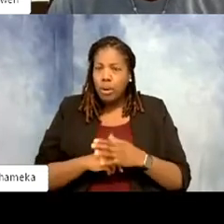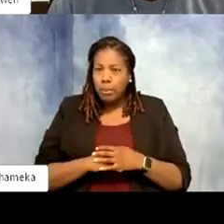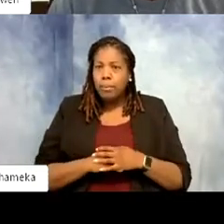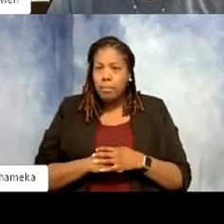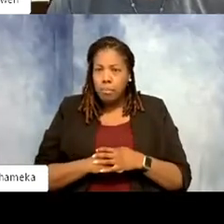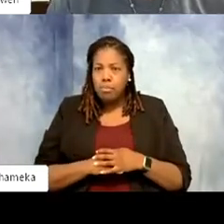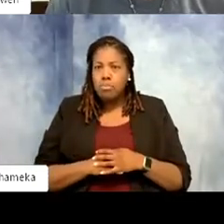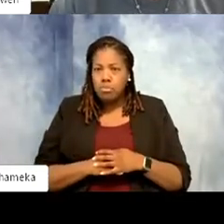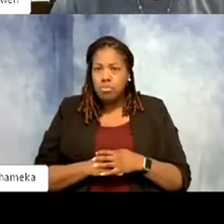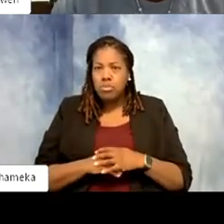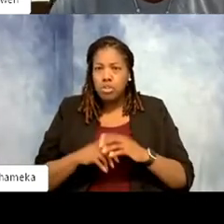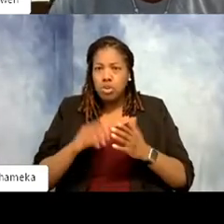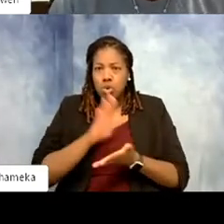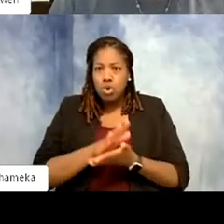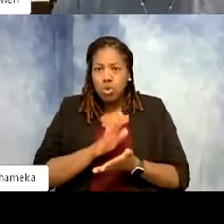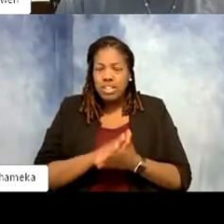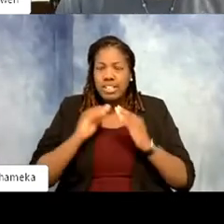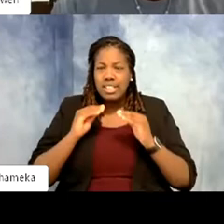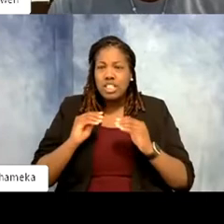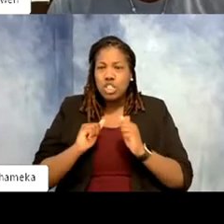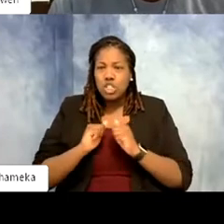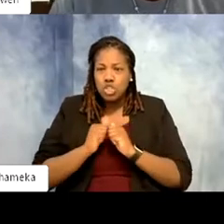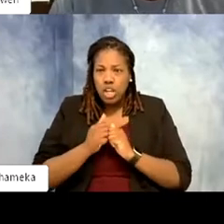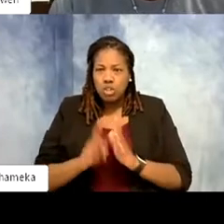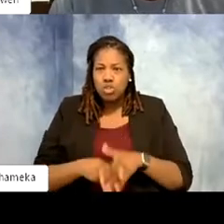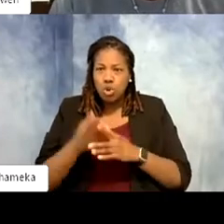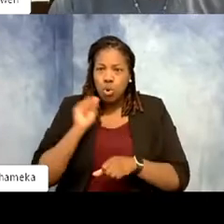you go to school and they teach you how to get back in the workforce. They help you with